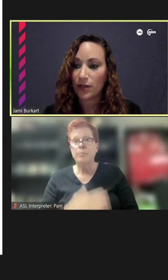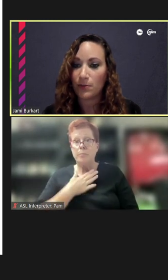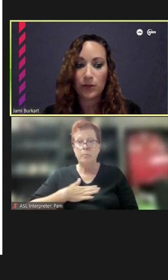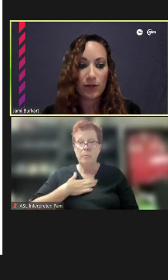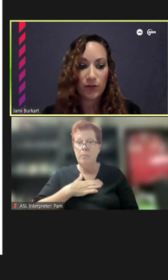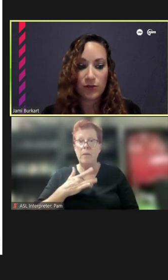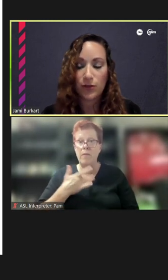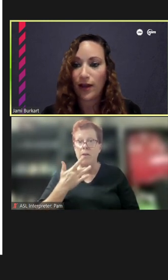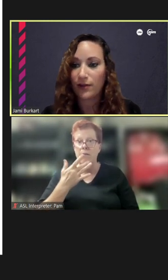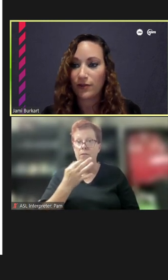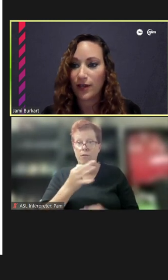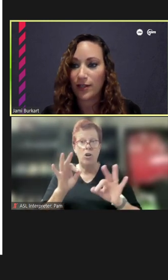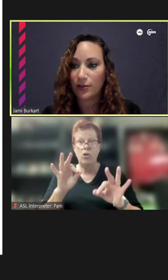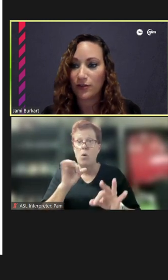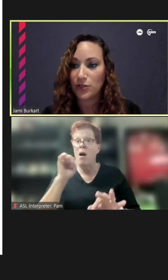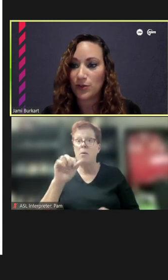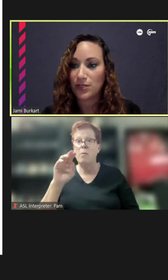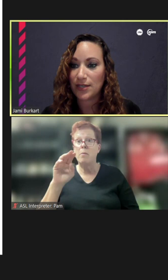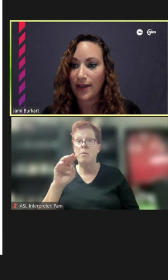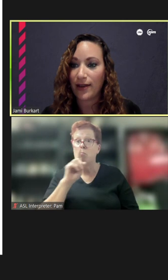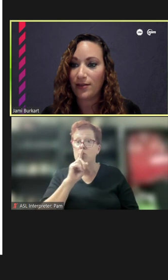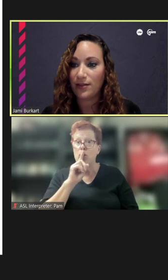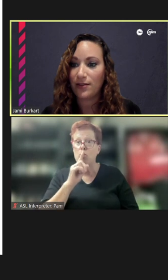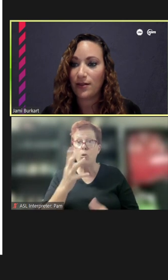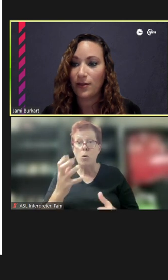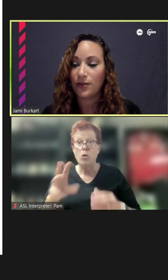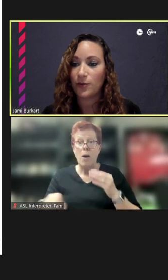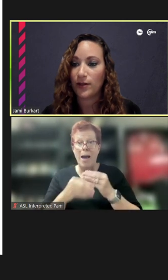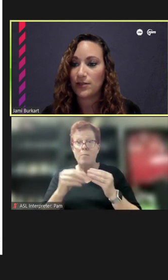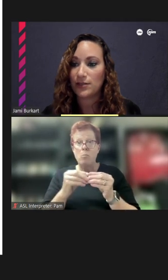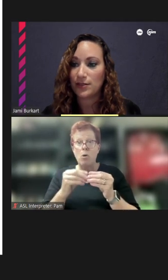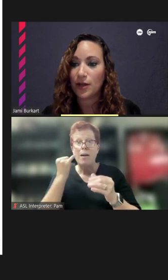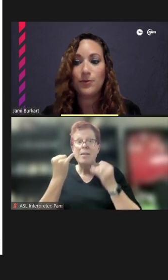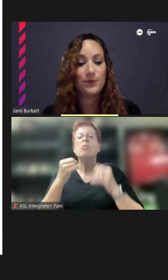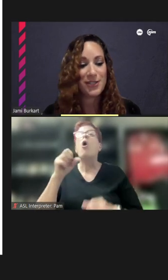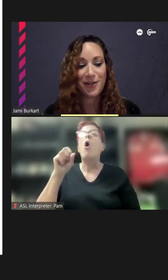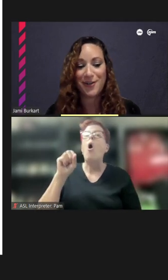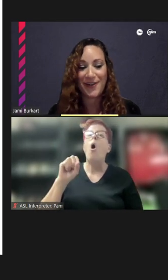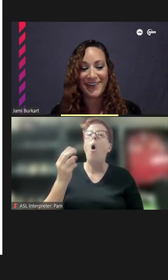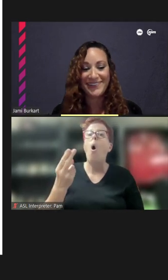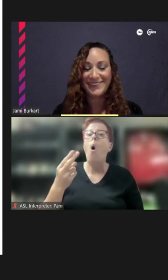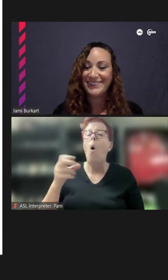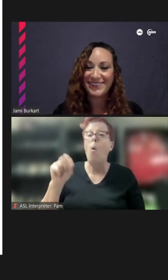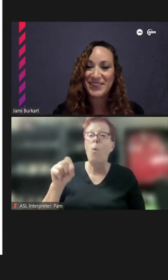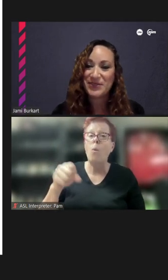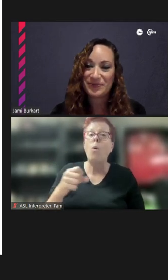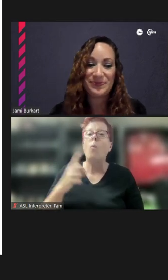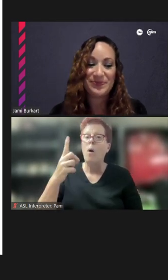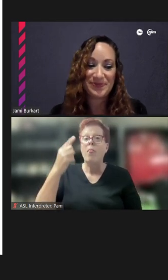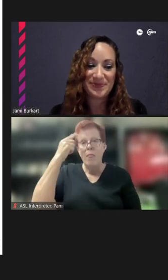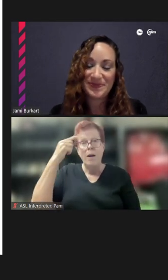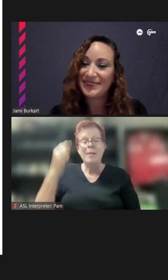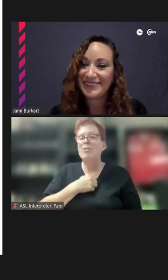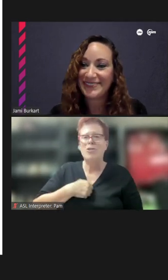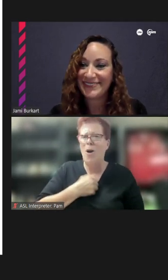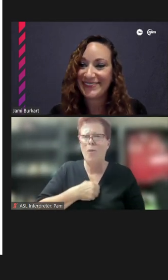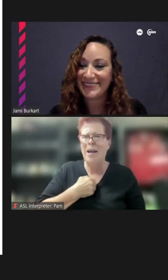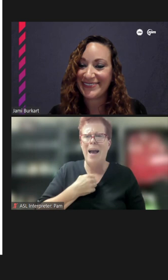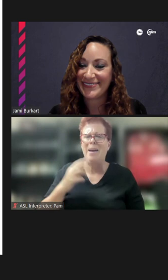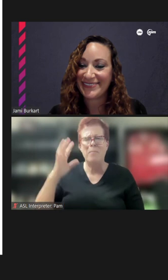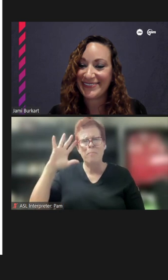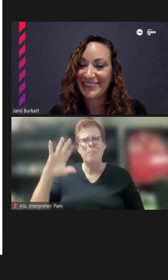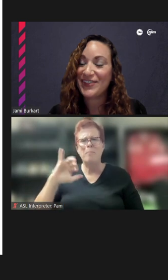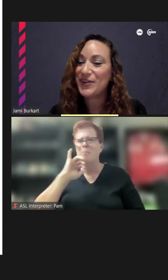to unmute if you do have any other visuals to add. Otherwise -- sorry, I goofed up on the technology. No